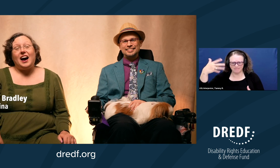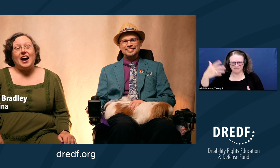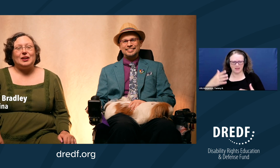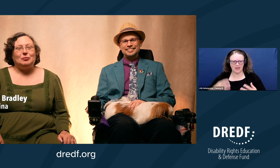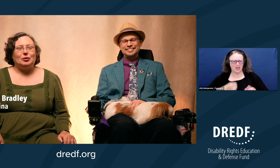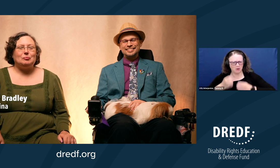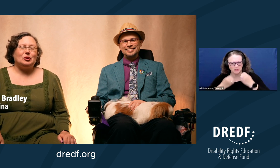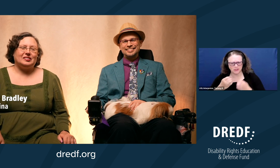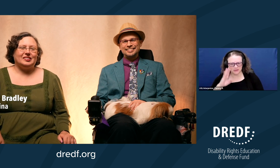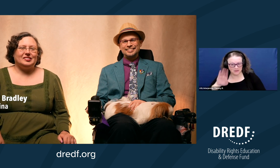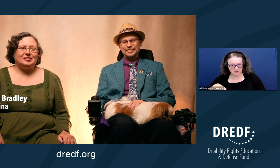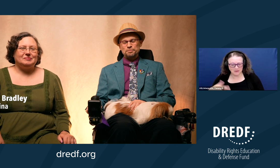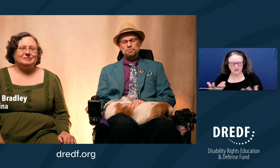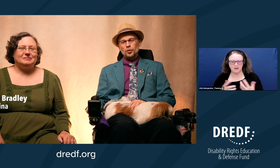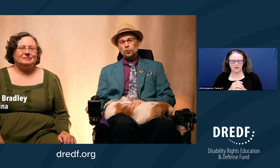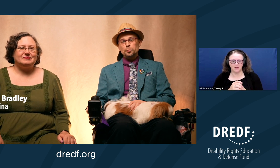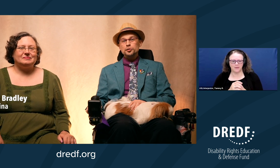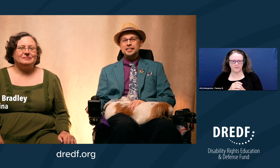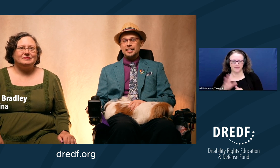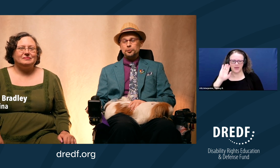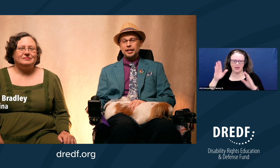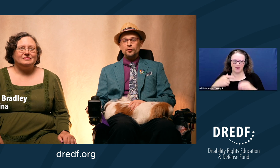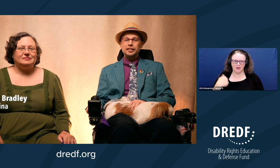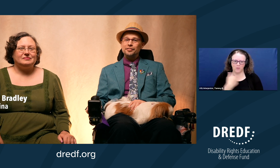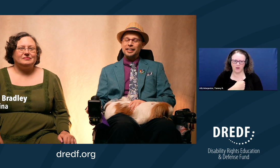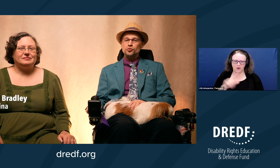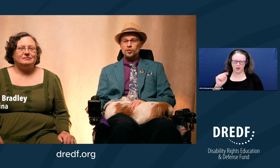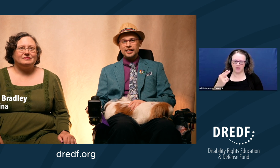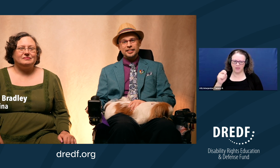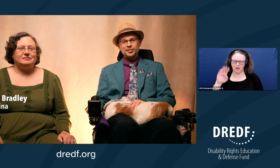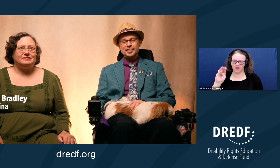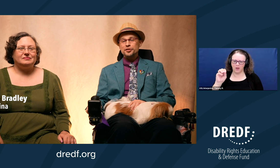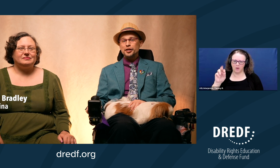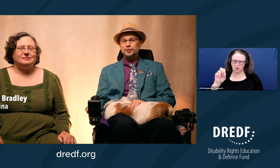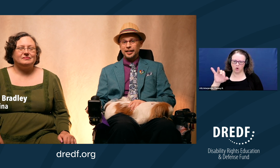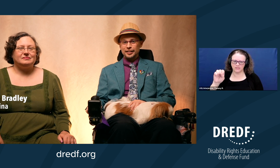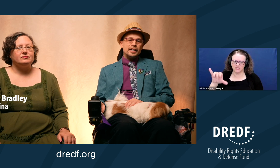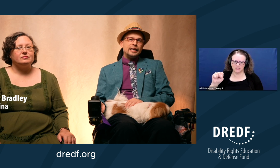Hi, we're the Morrises. We're both disabled, and we live in Rock Hill, South Carolina.